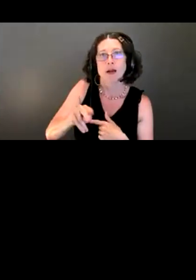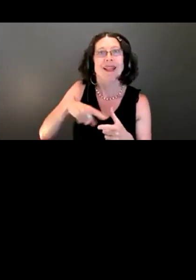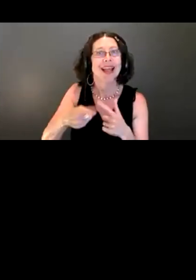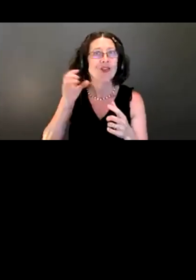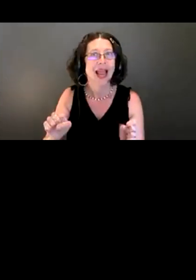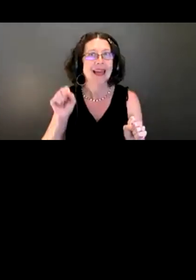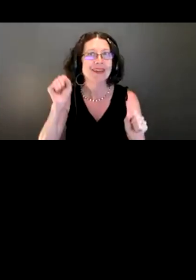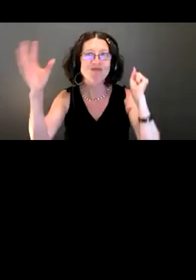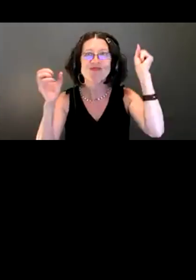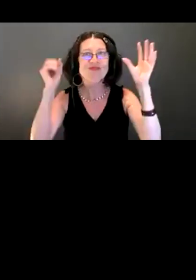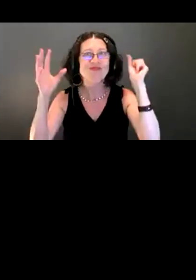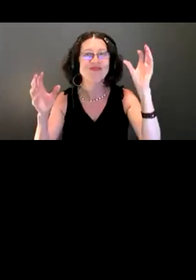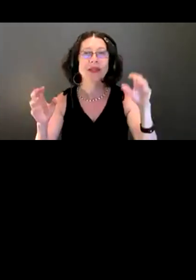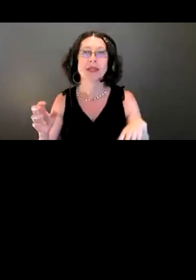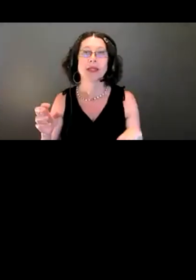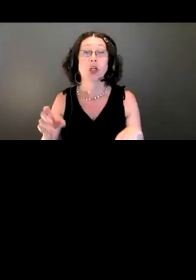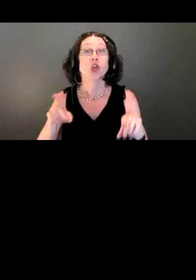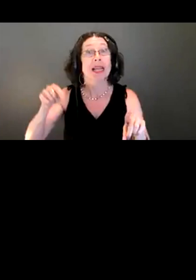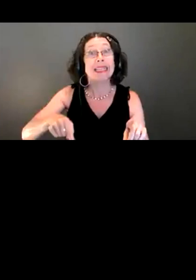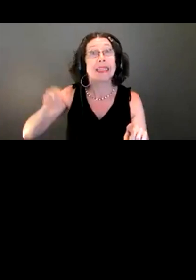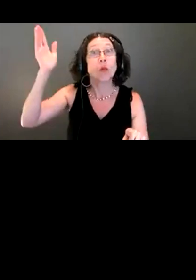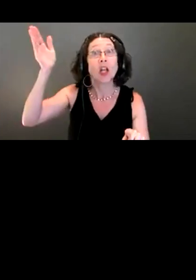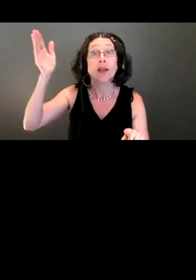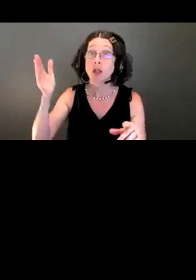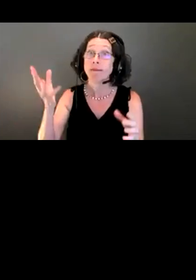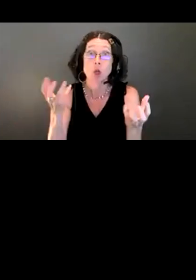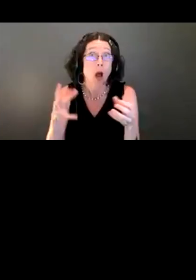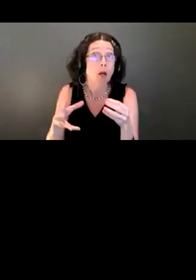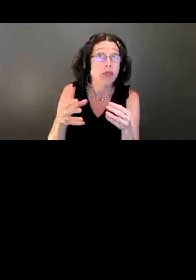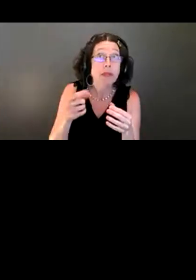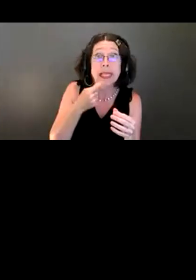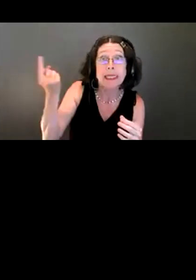feedback is welcome through the chat or the Q&A options at the bottom of your screen.